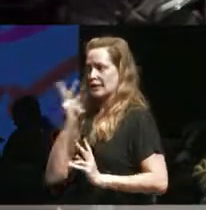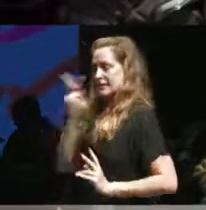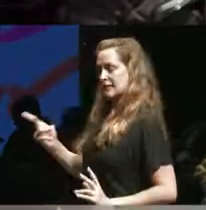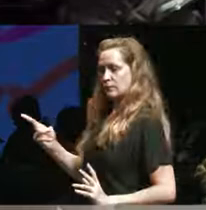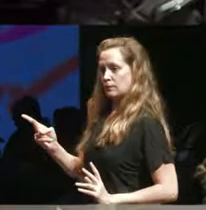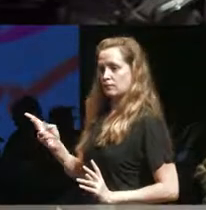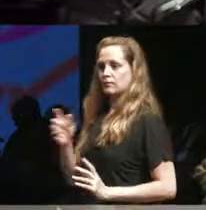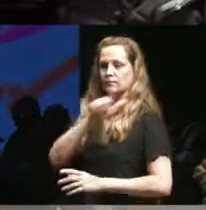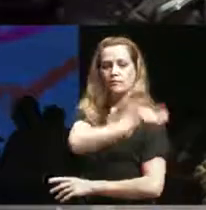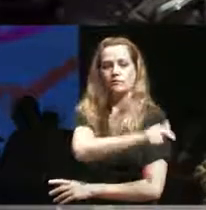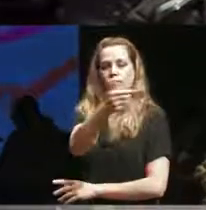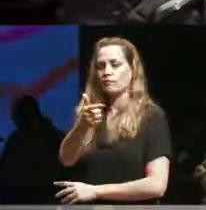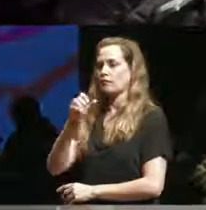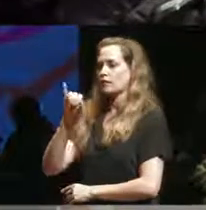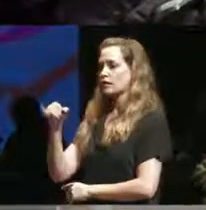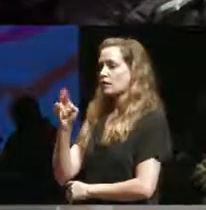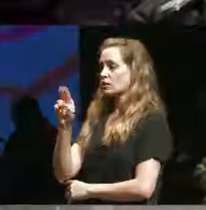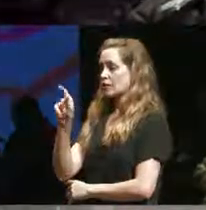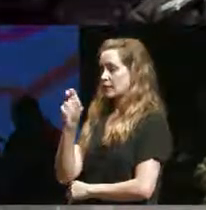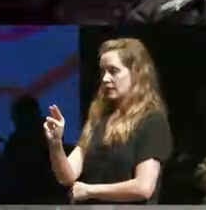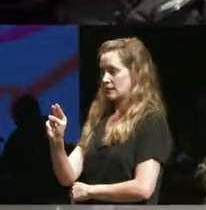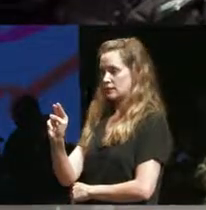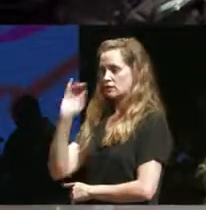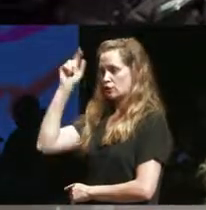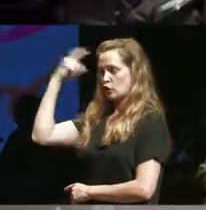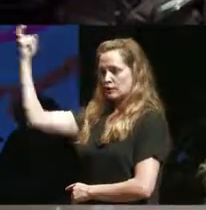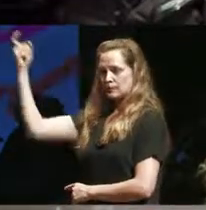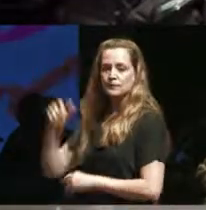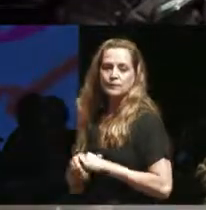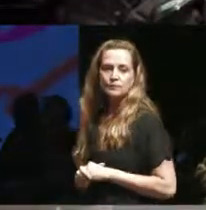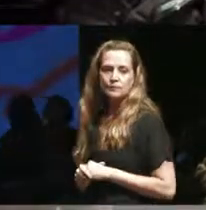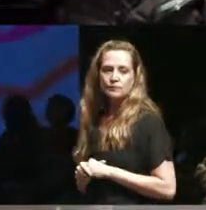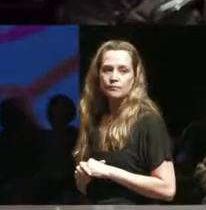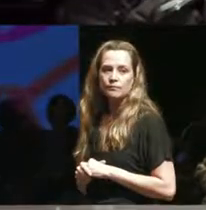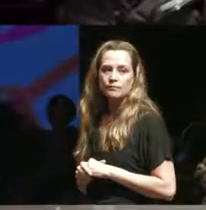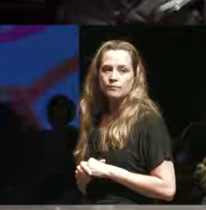is Justin speaking one of the questions that has really has challenged me in